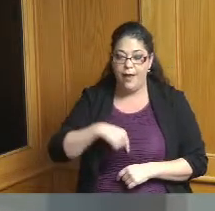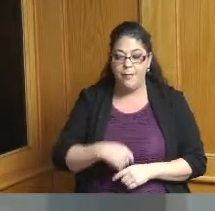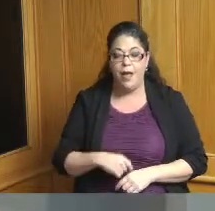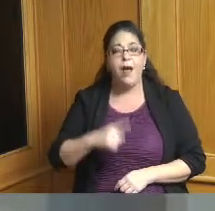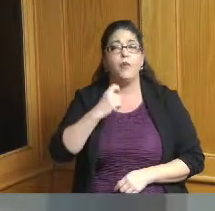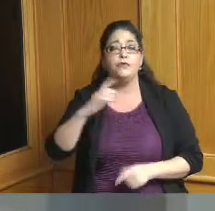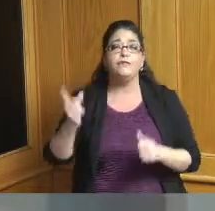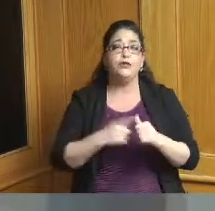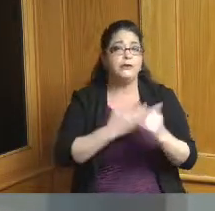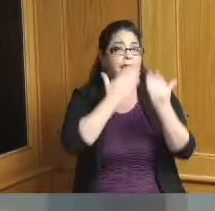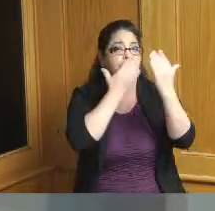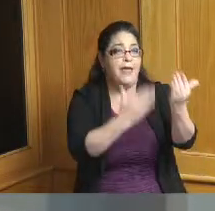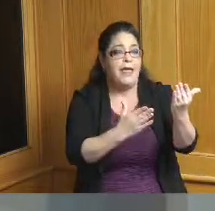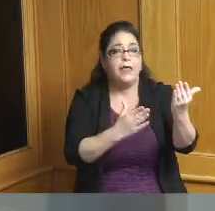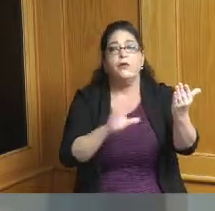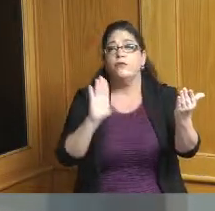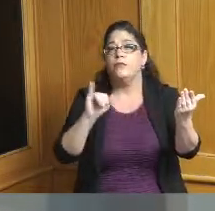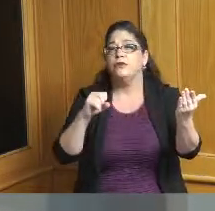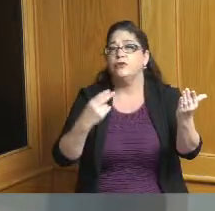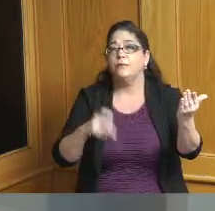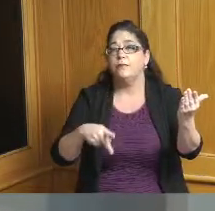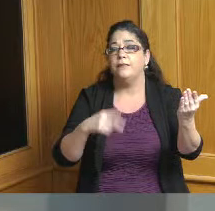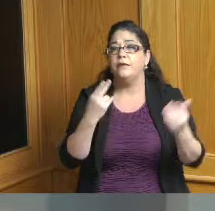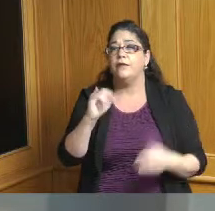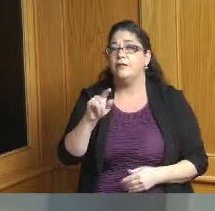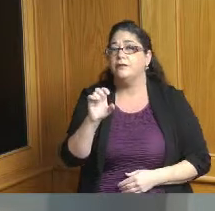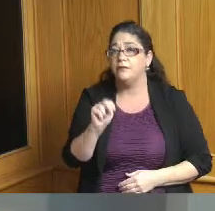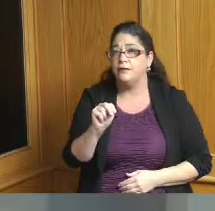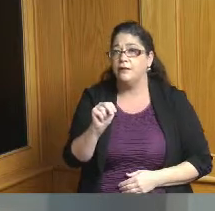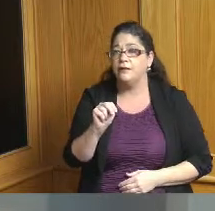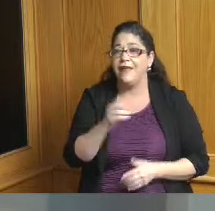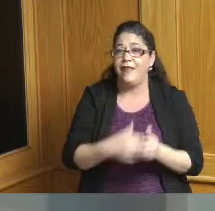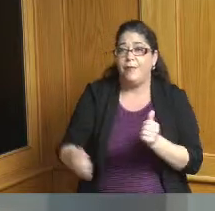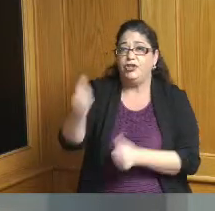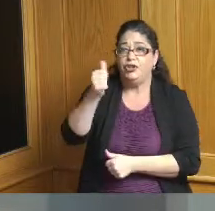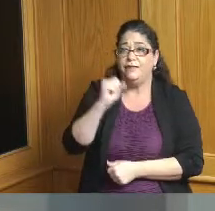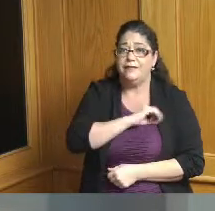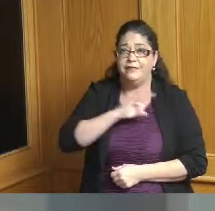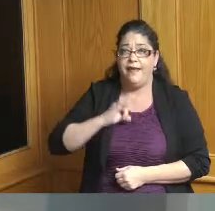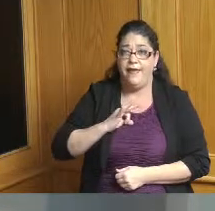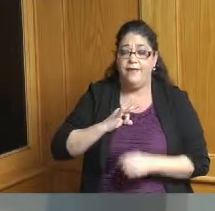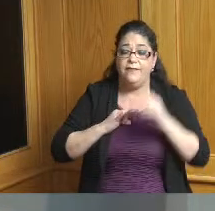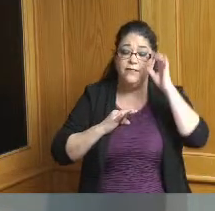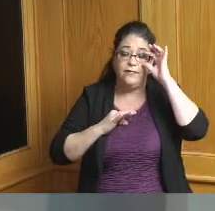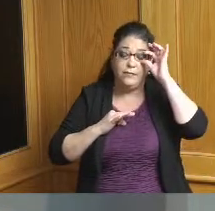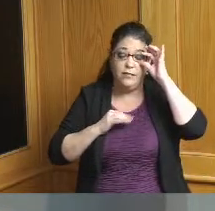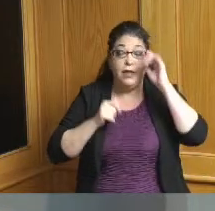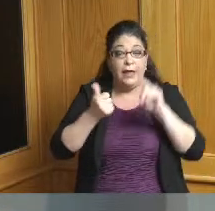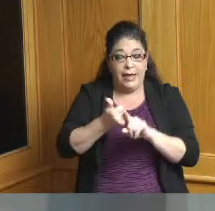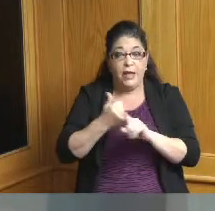Staff Bishop Hilton who when we got hold of all the appointments and the ones that have expired